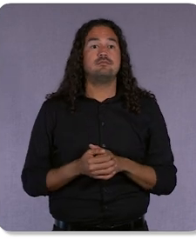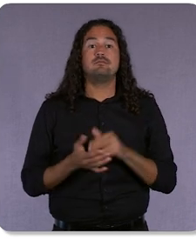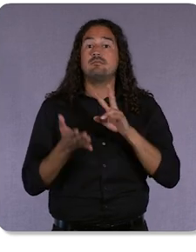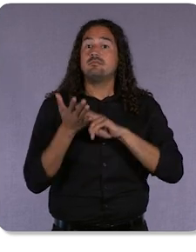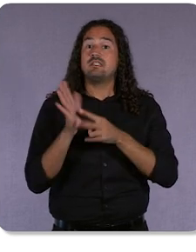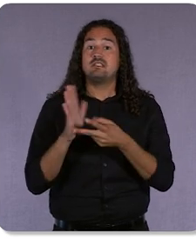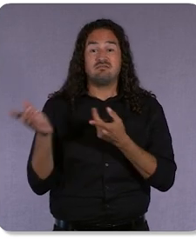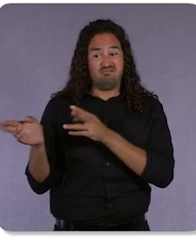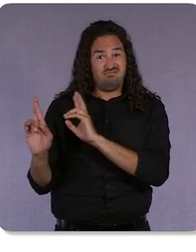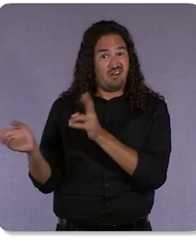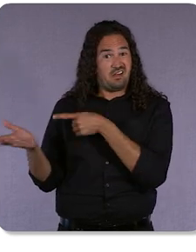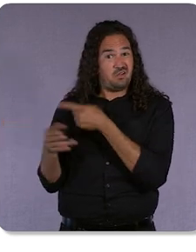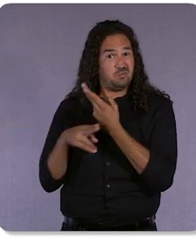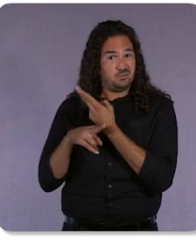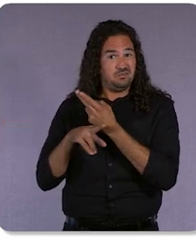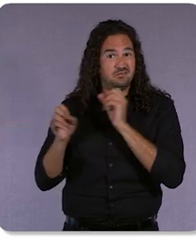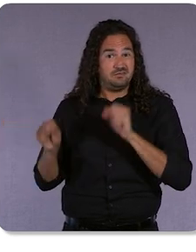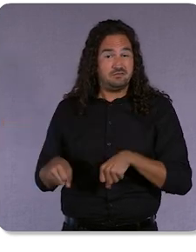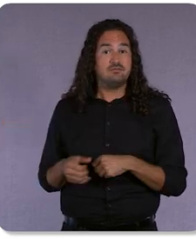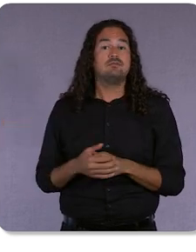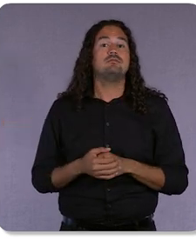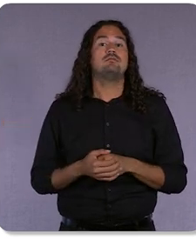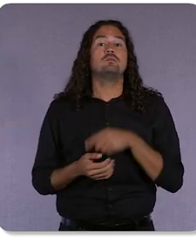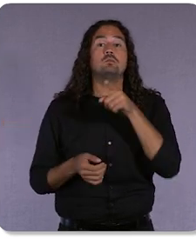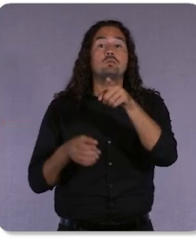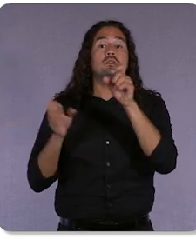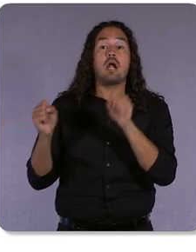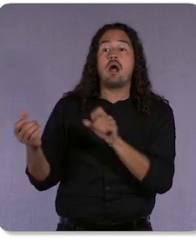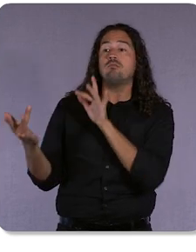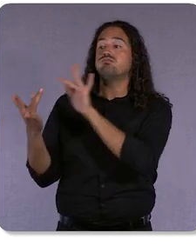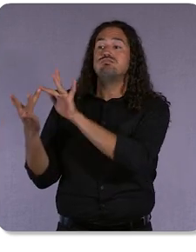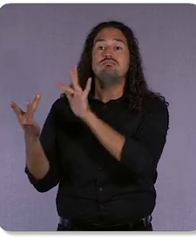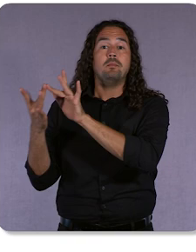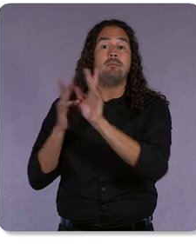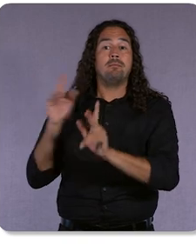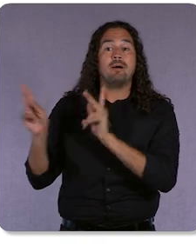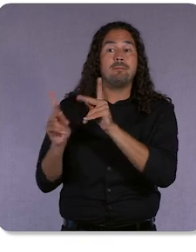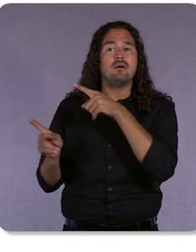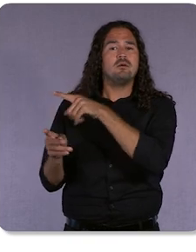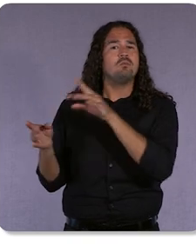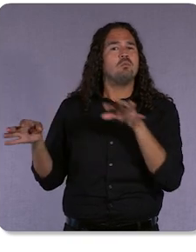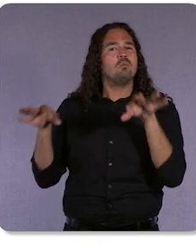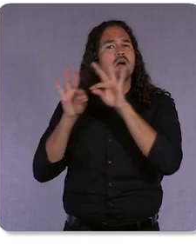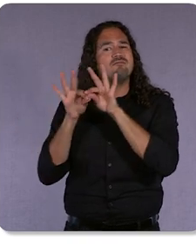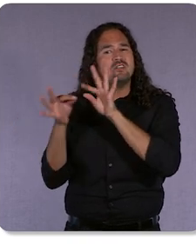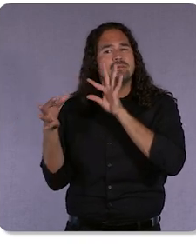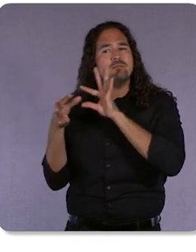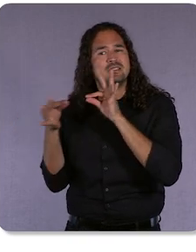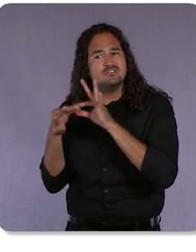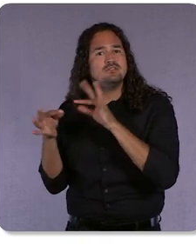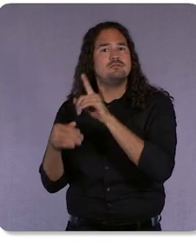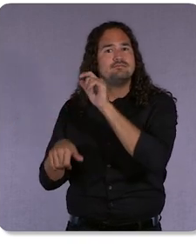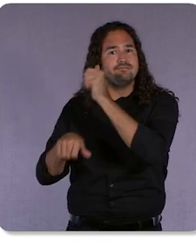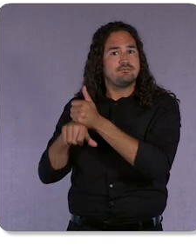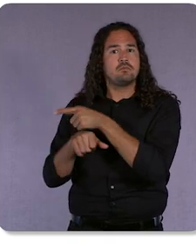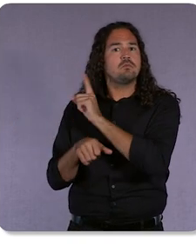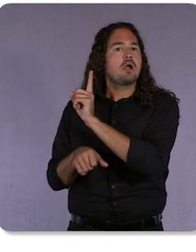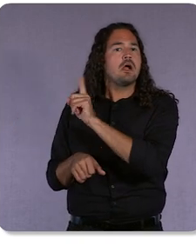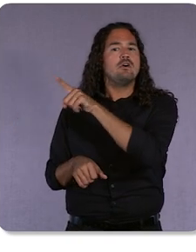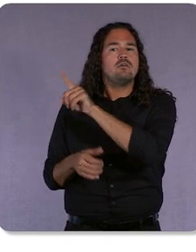This means you can reach people with more relevant messages based on where they’re on their journey. Are they prospects, maybe they’re returning customers.